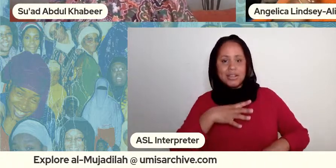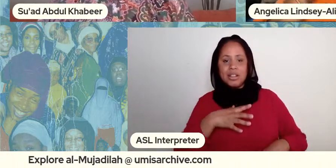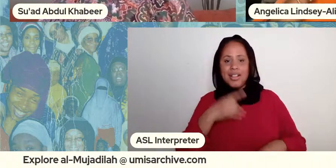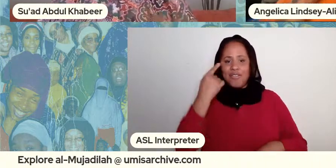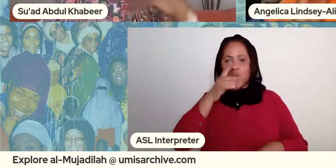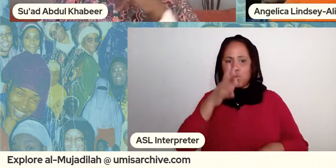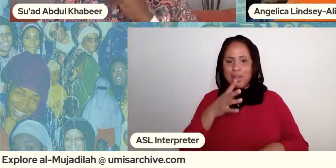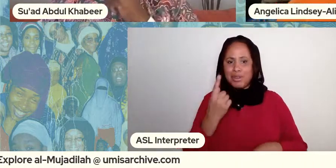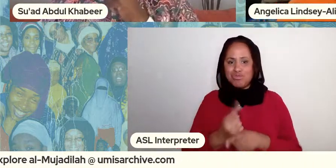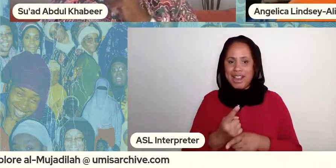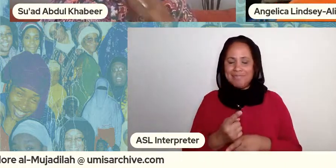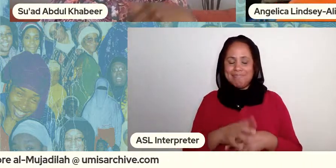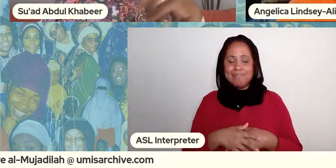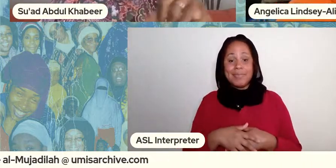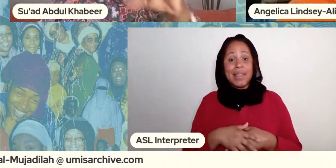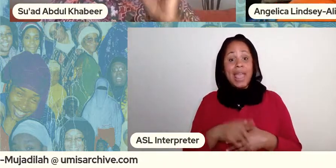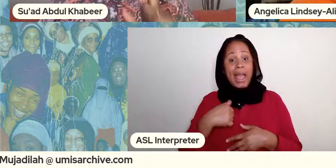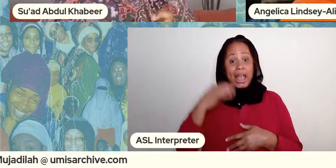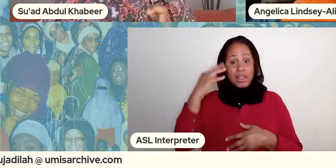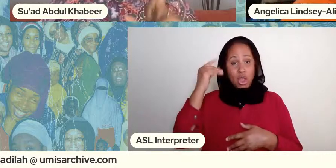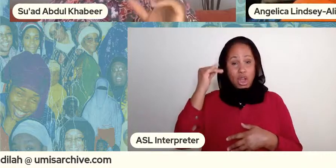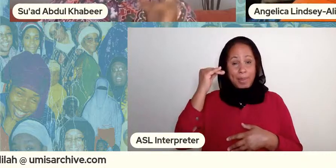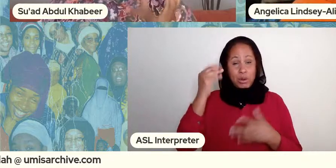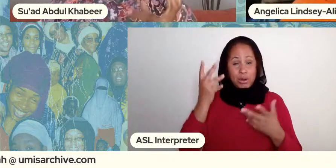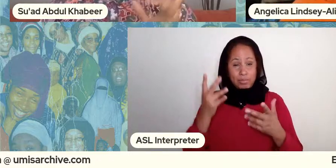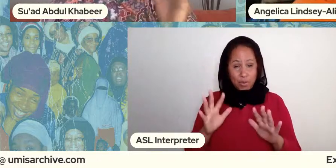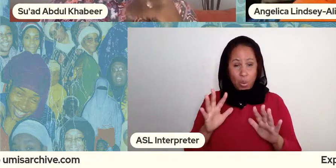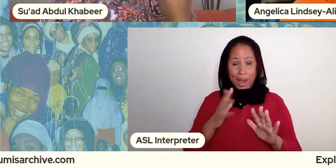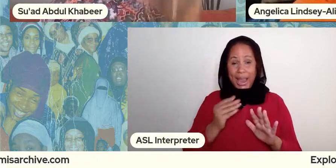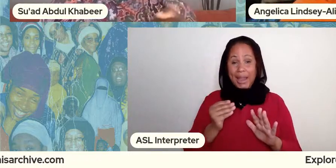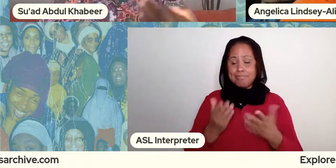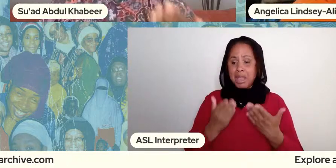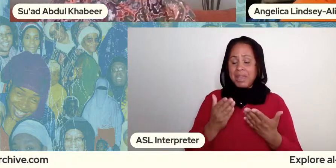but then i thought about this and even in the oprah clip there's a bit of a and people can go to